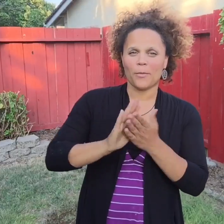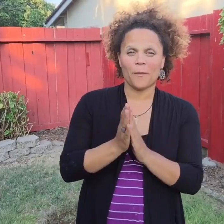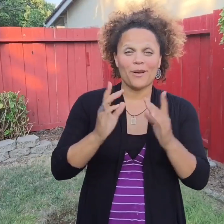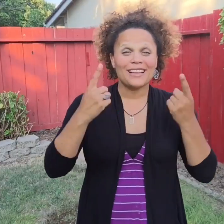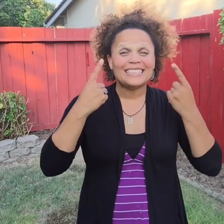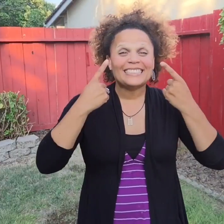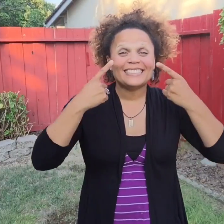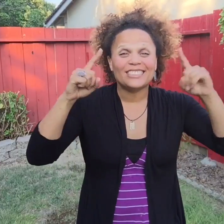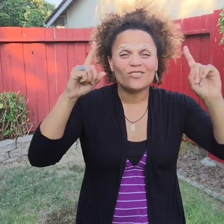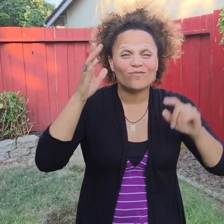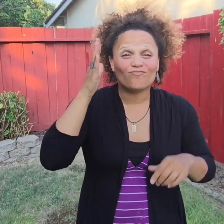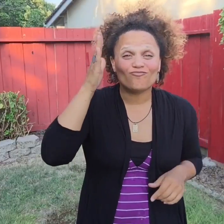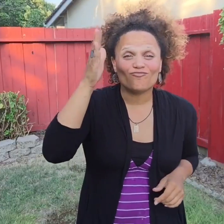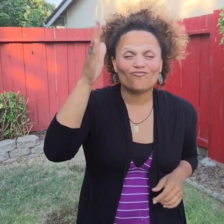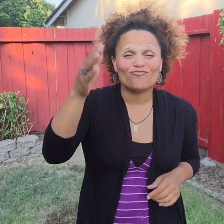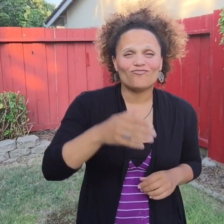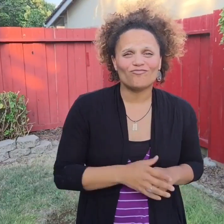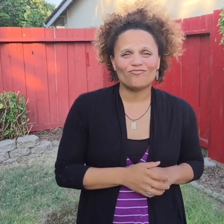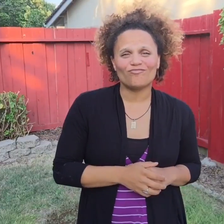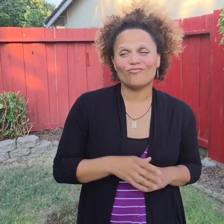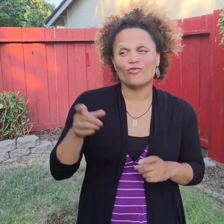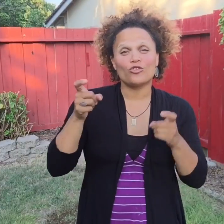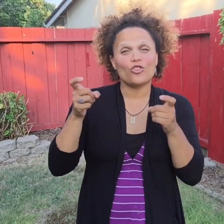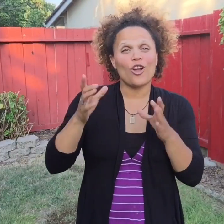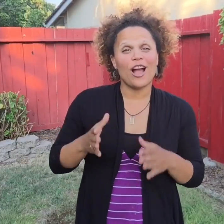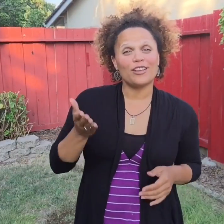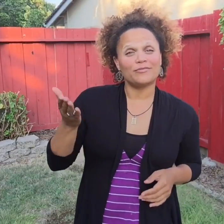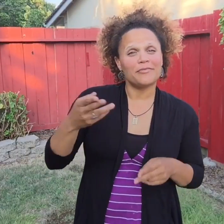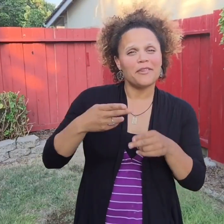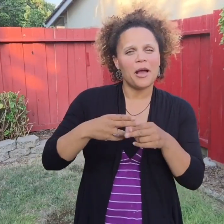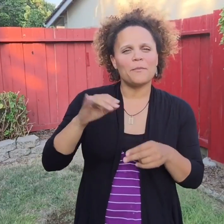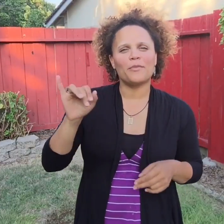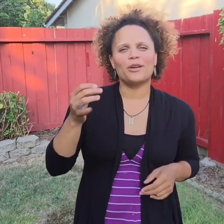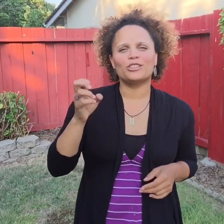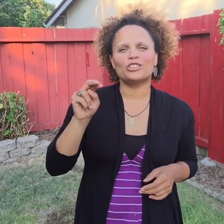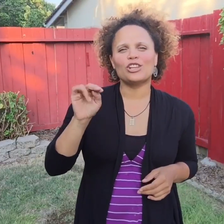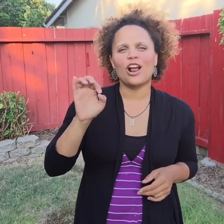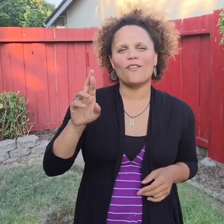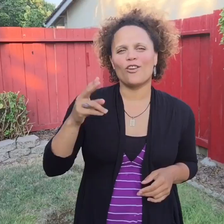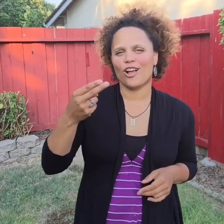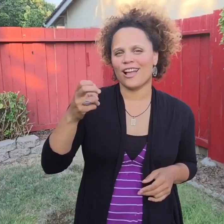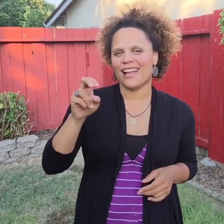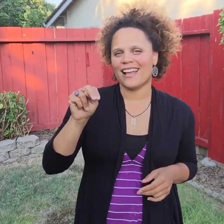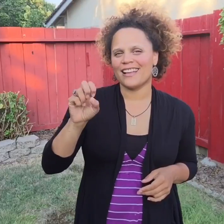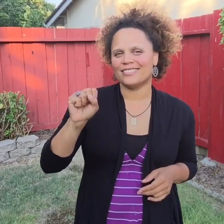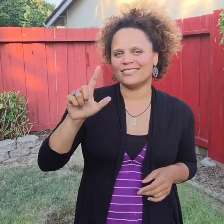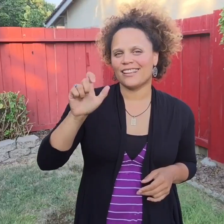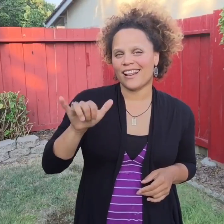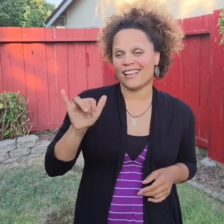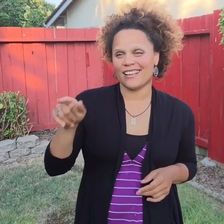all important for a successful future! The Director of Deaf Programs is Jennifer Hensley.